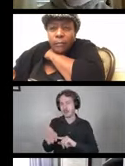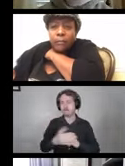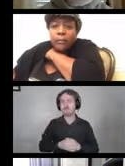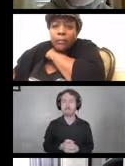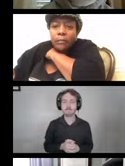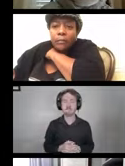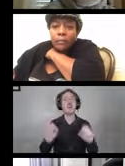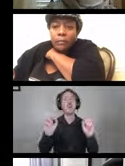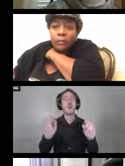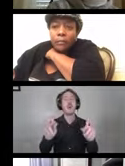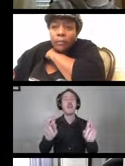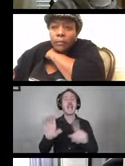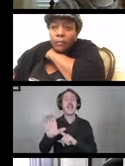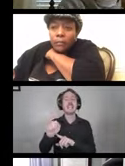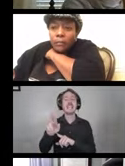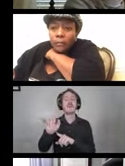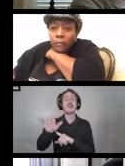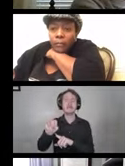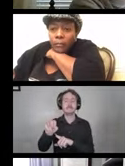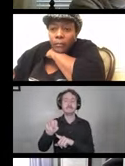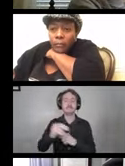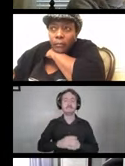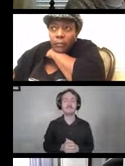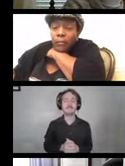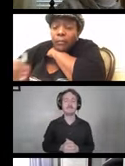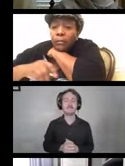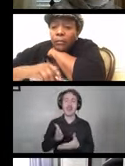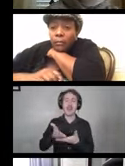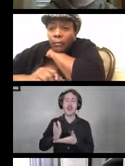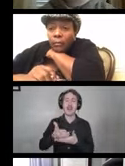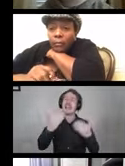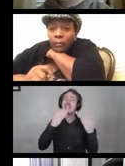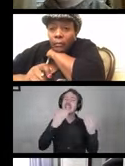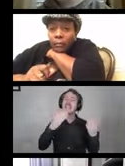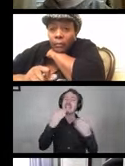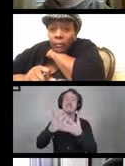Carolyn Phillips: All right. Thank you so much, Liz.